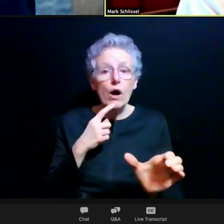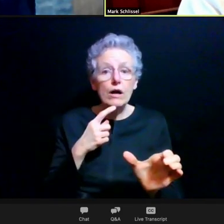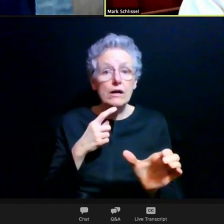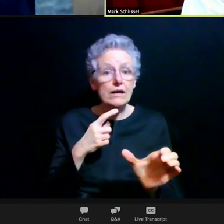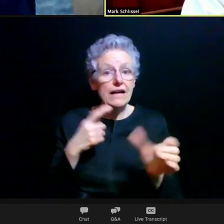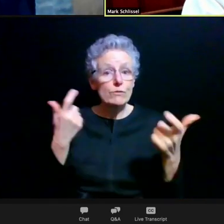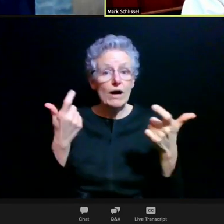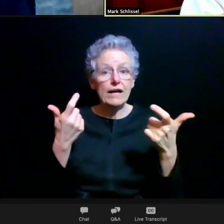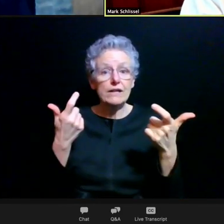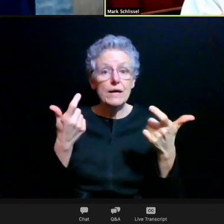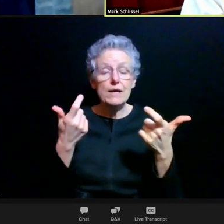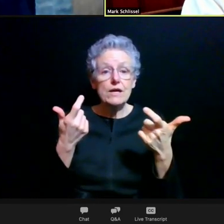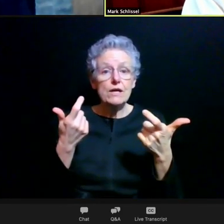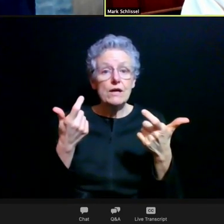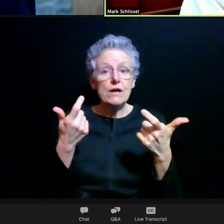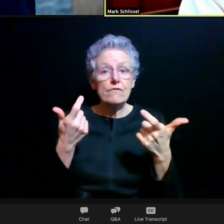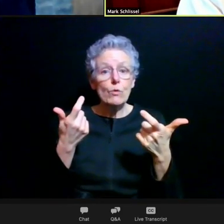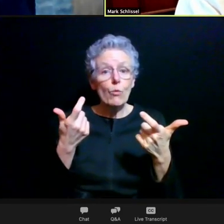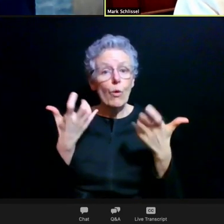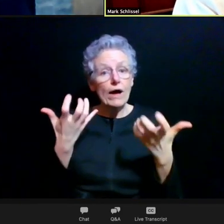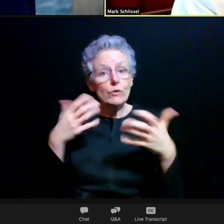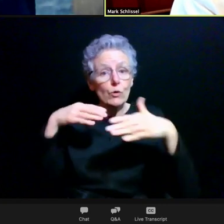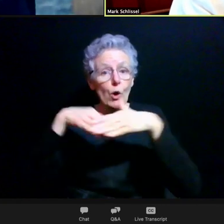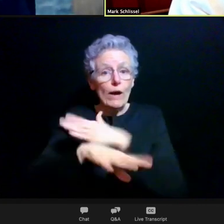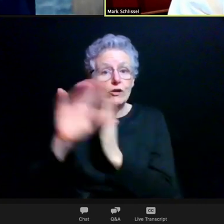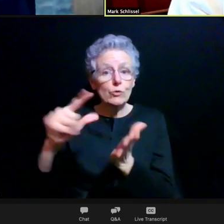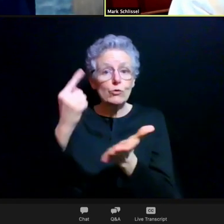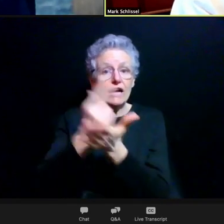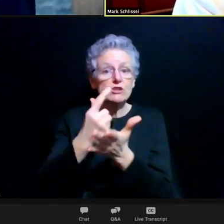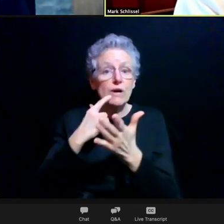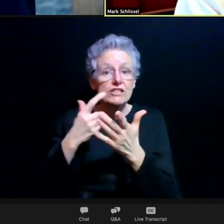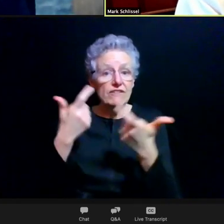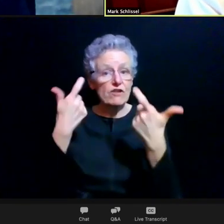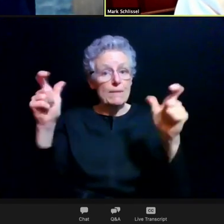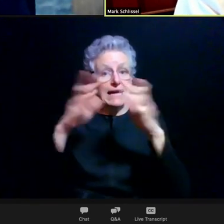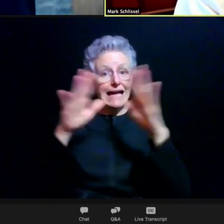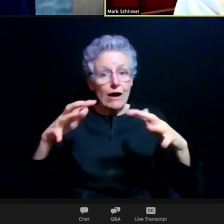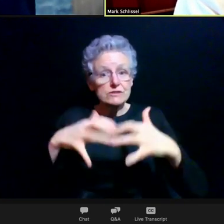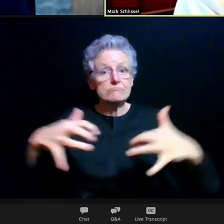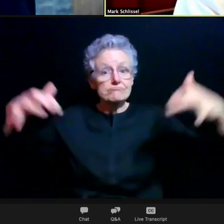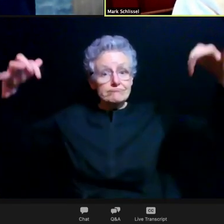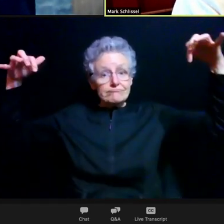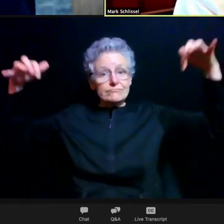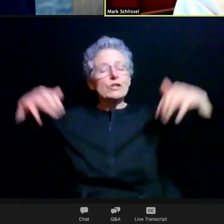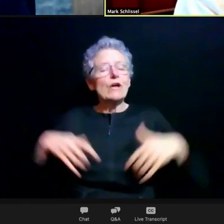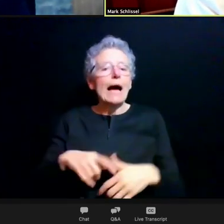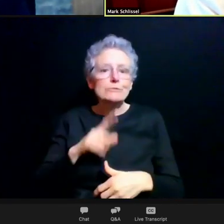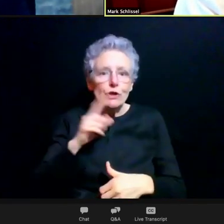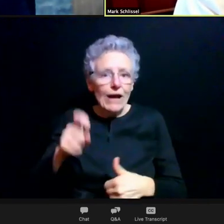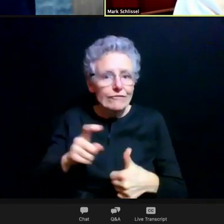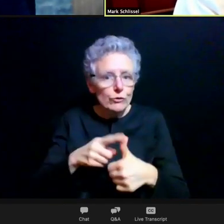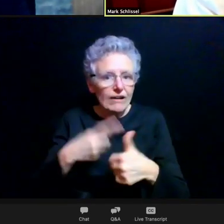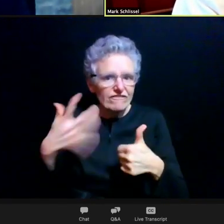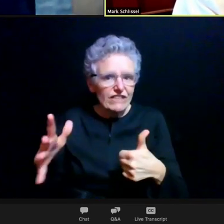If you want to watch commencement of The Big House, you'll have had to have been tested. We'll be in a circumstance come to summer